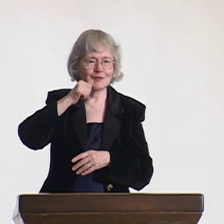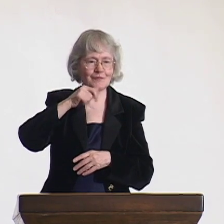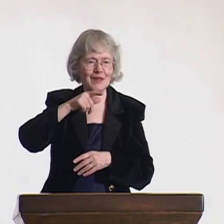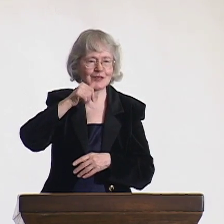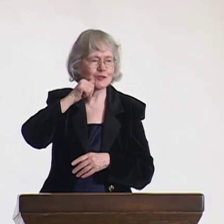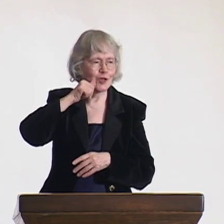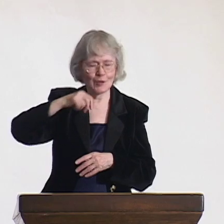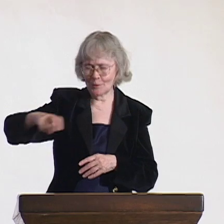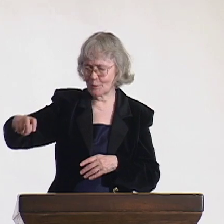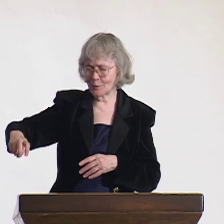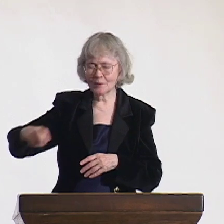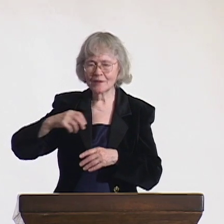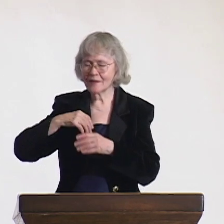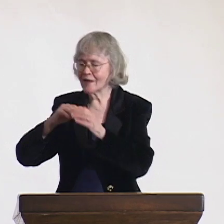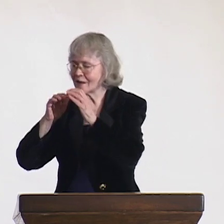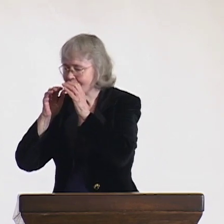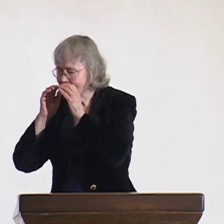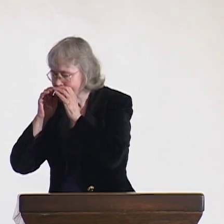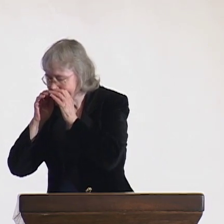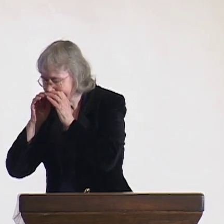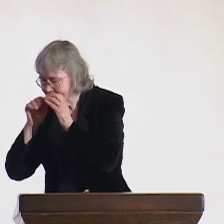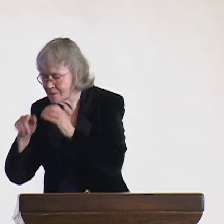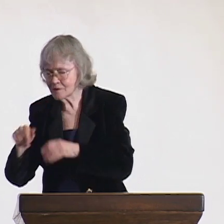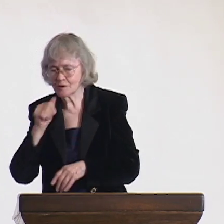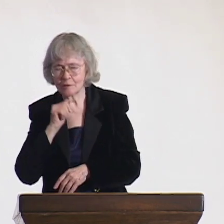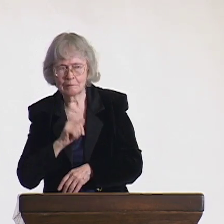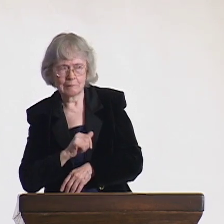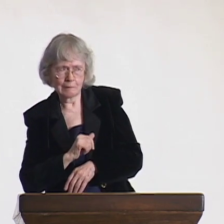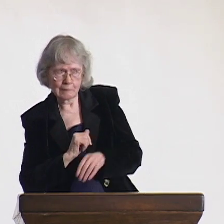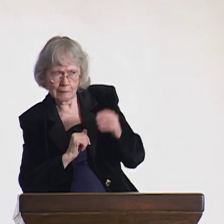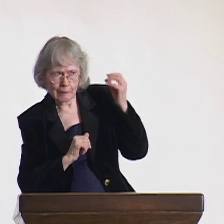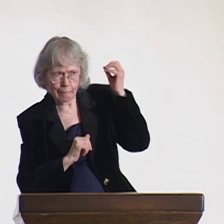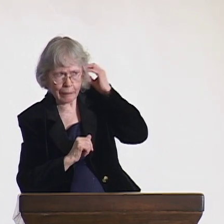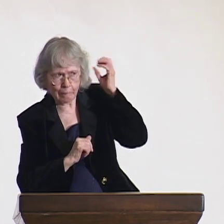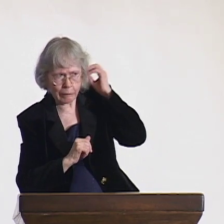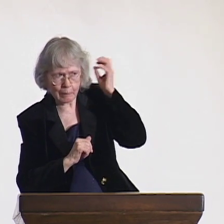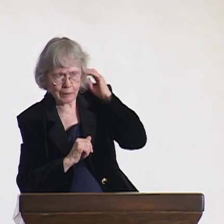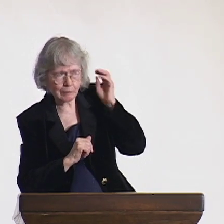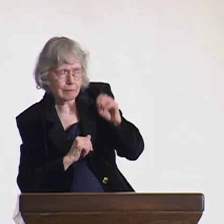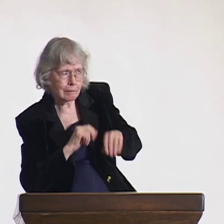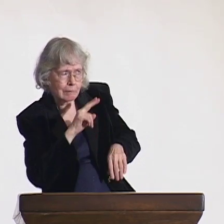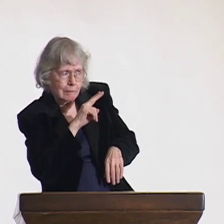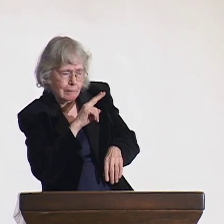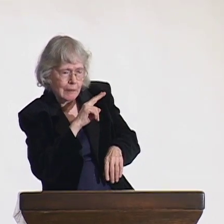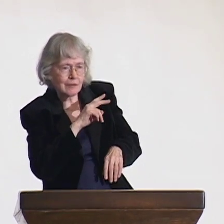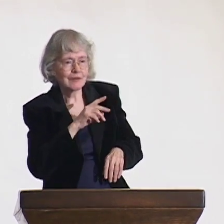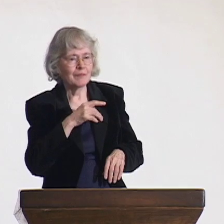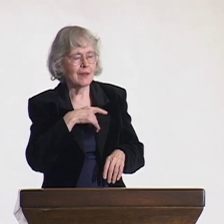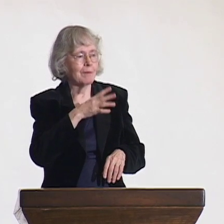I didn't understand. My mother told me she couldn't hear me.